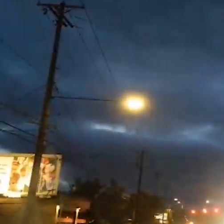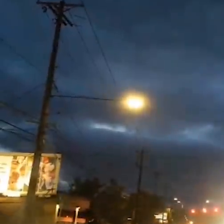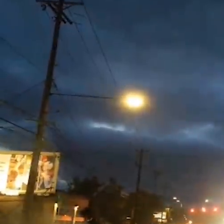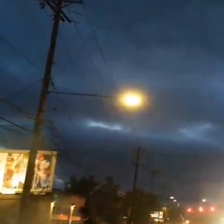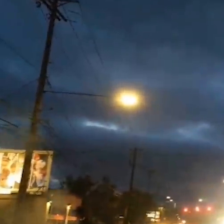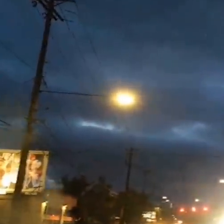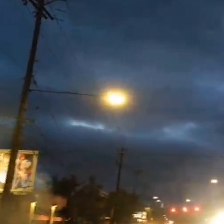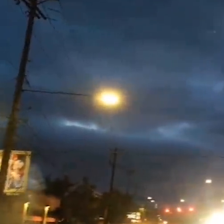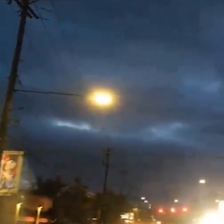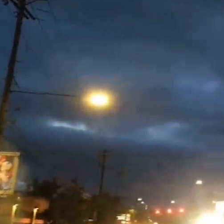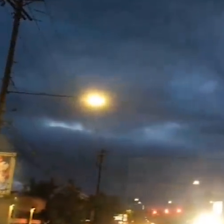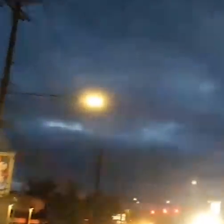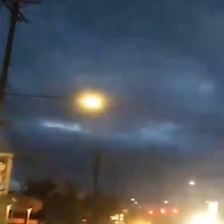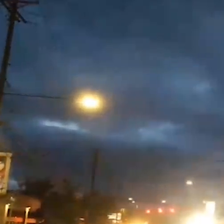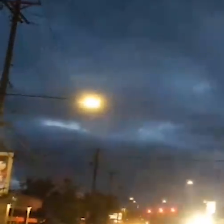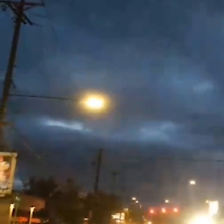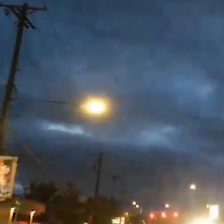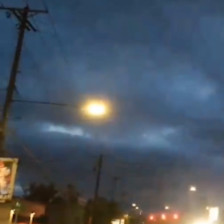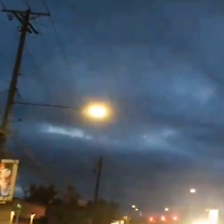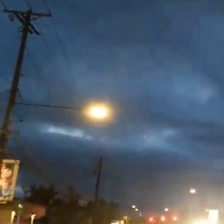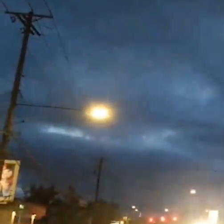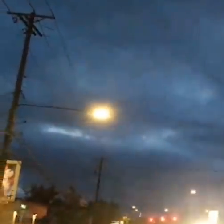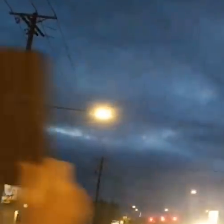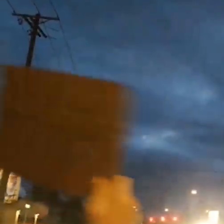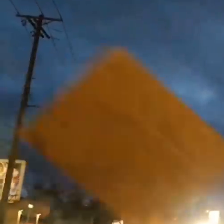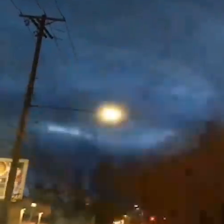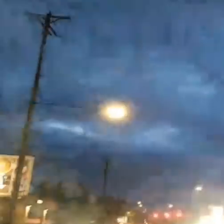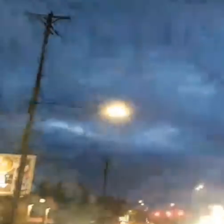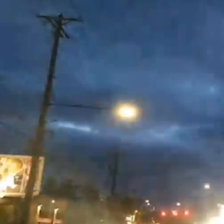which involved some injuries. And the challenge